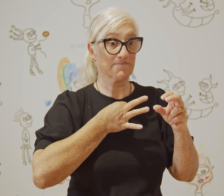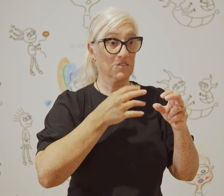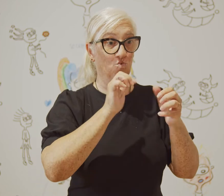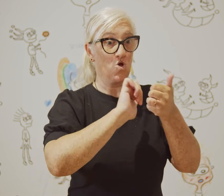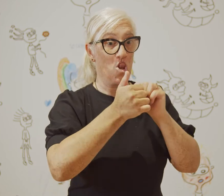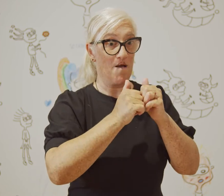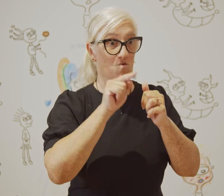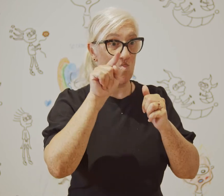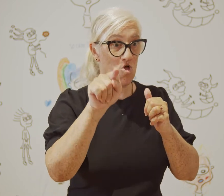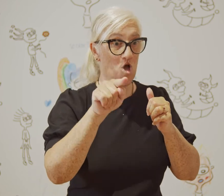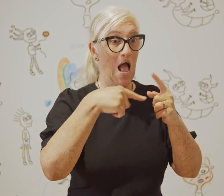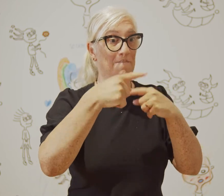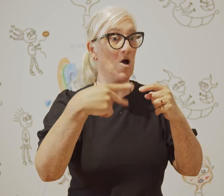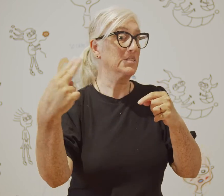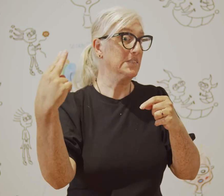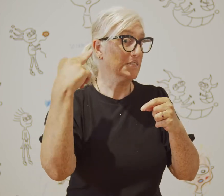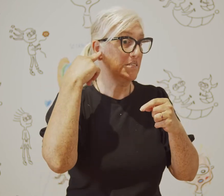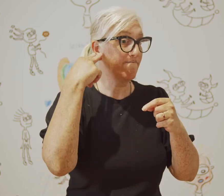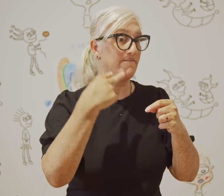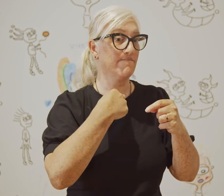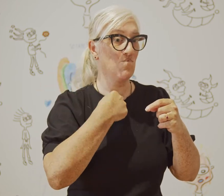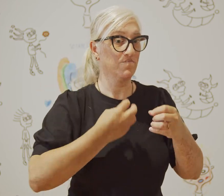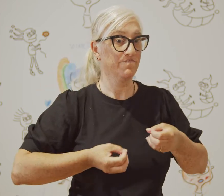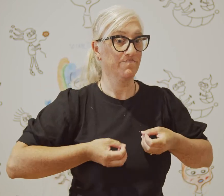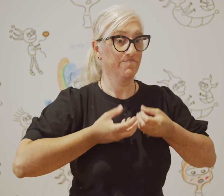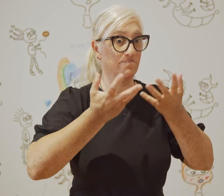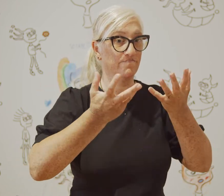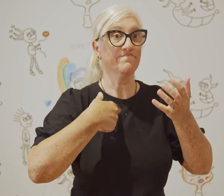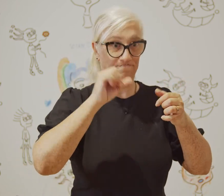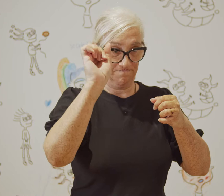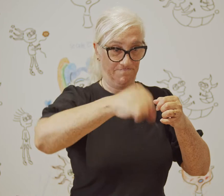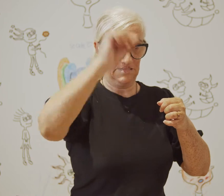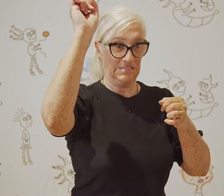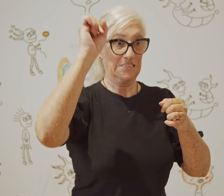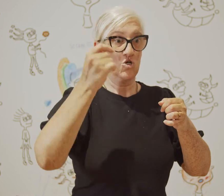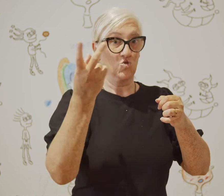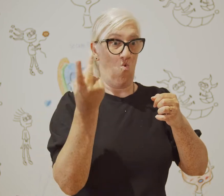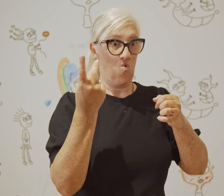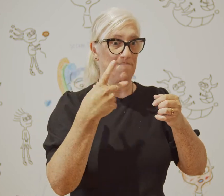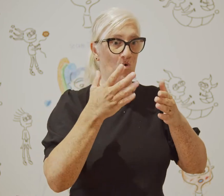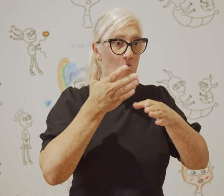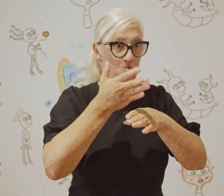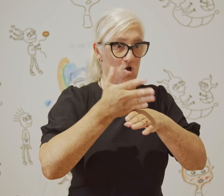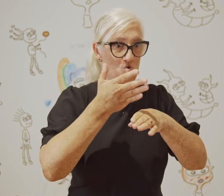Claire had asked me to collaborate on a project about Deaf voice and of course I said yes.